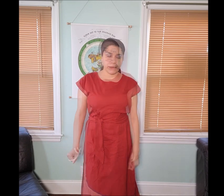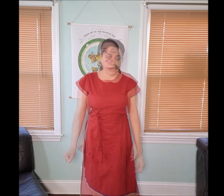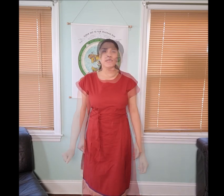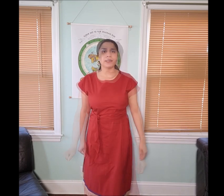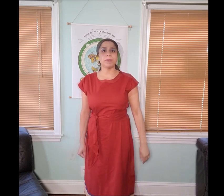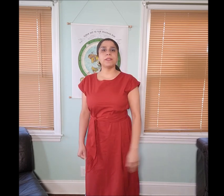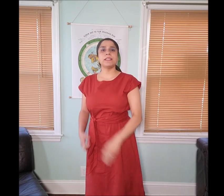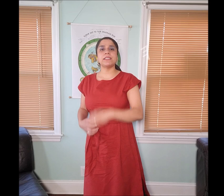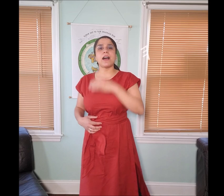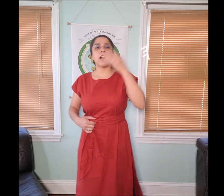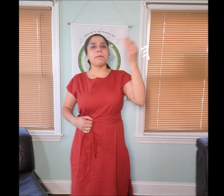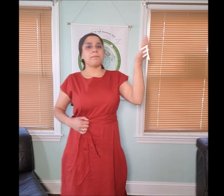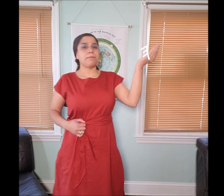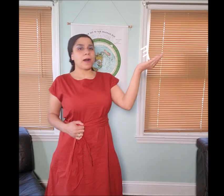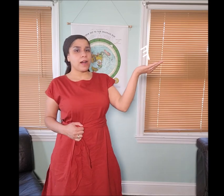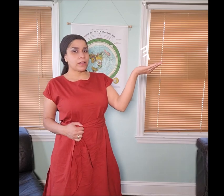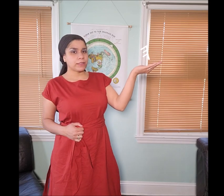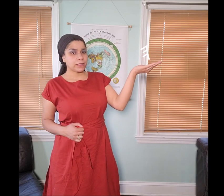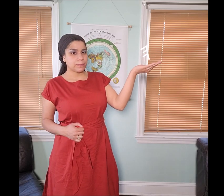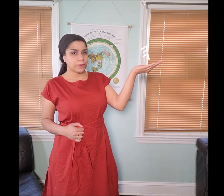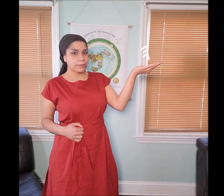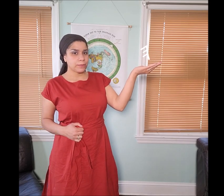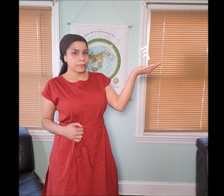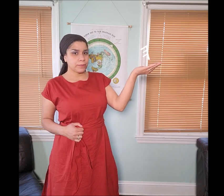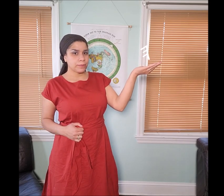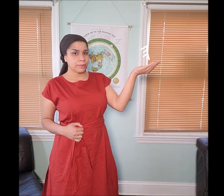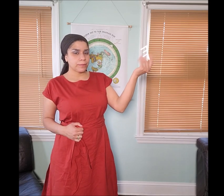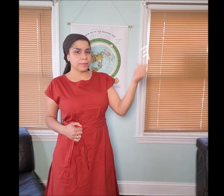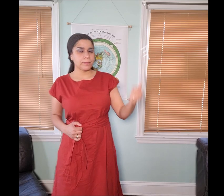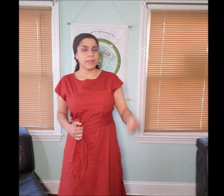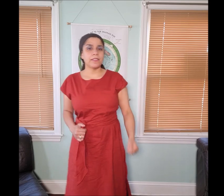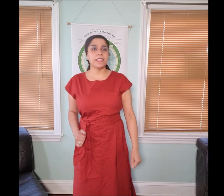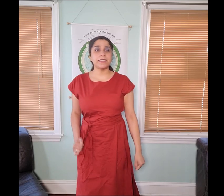The next symbol is the “𐤄- ahbal” symbol.